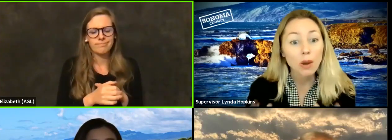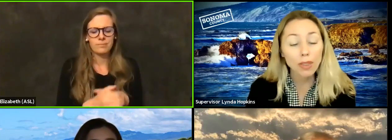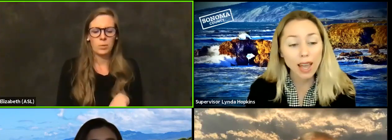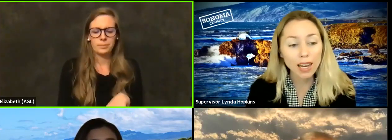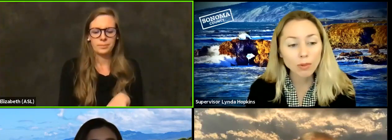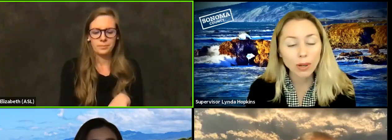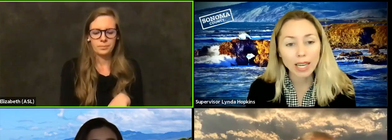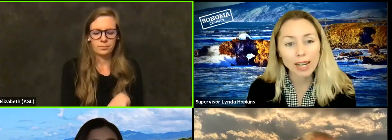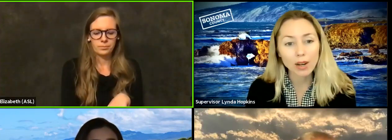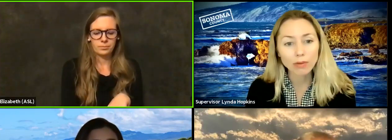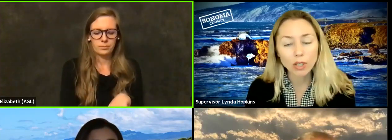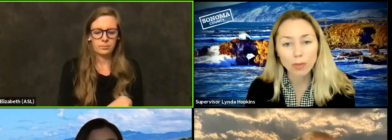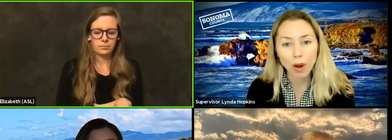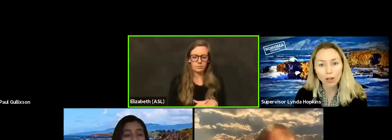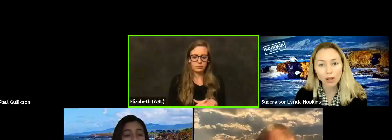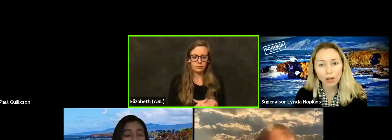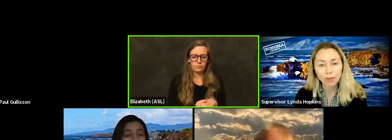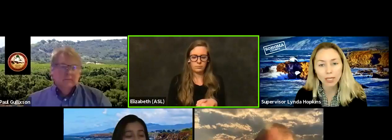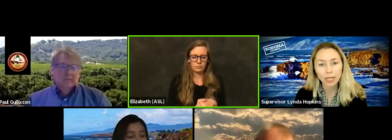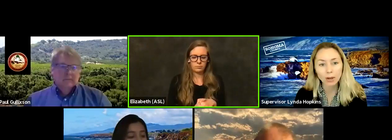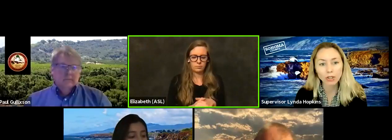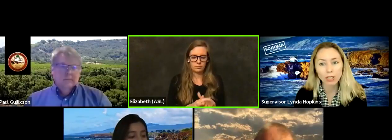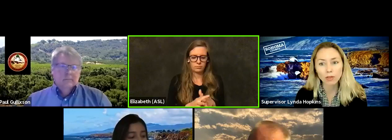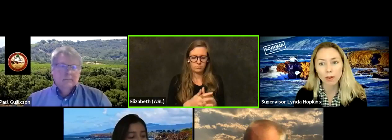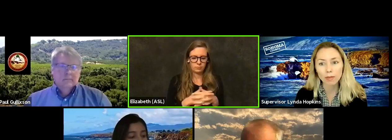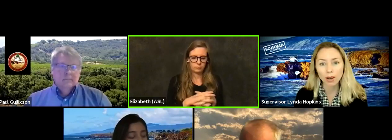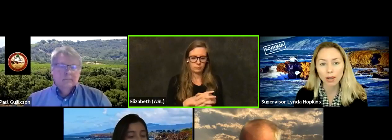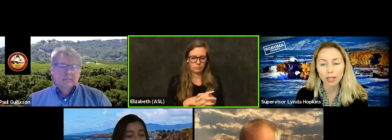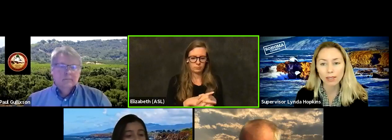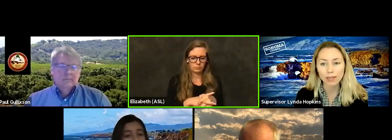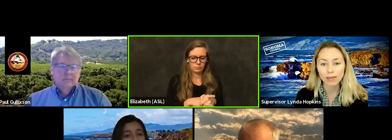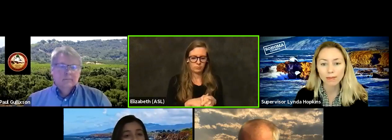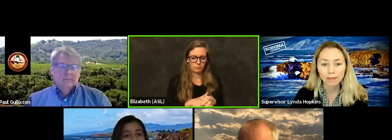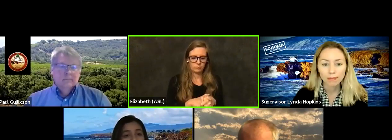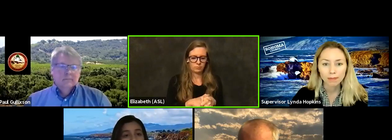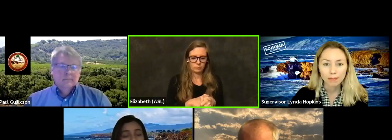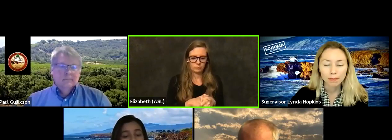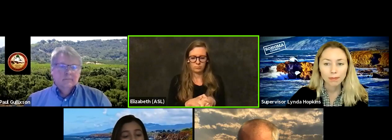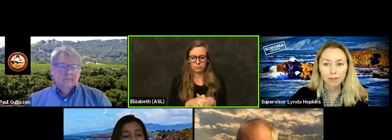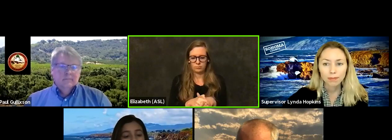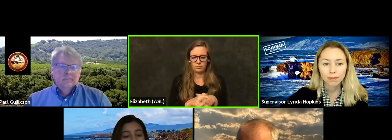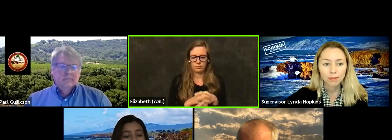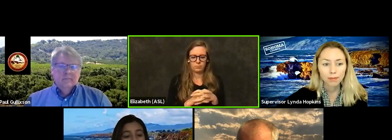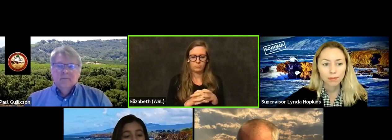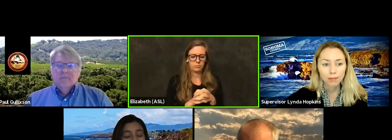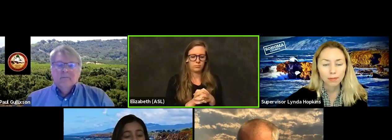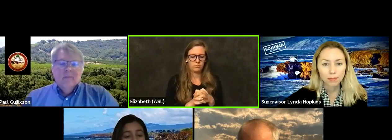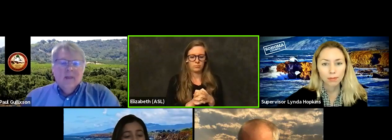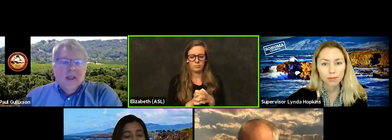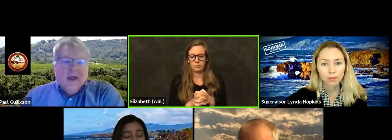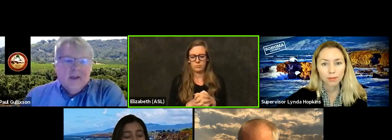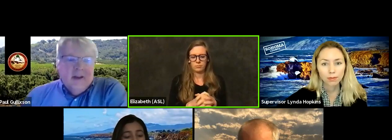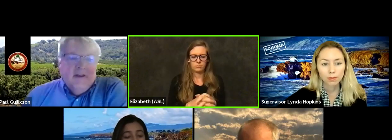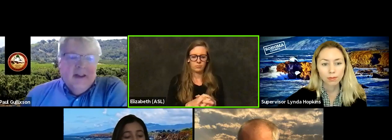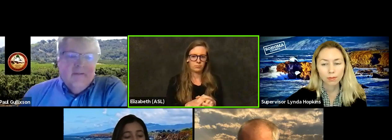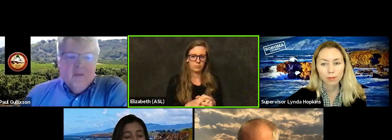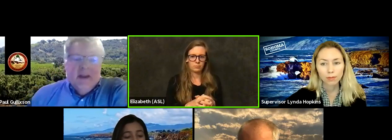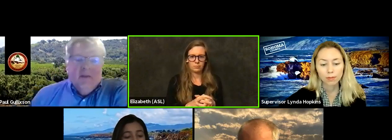With that, I'm going to hand it over to Paul and take questions from the audience. Hi, good evening, everybody.